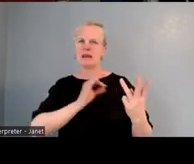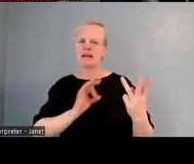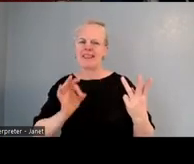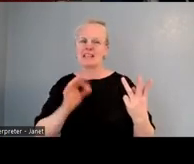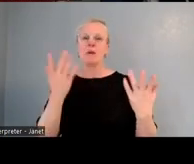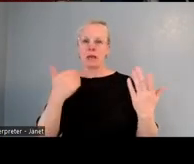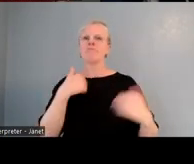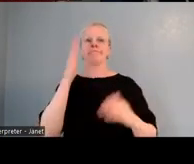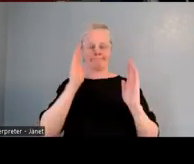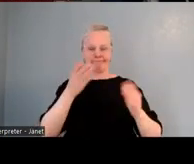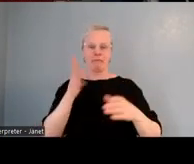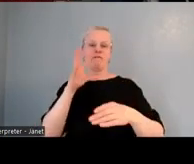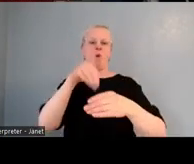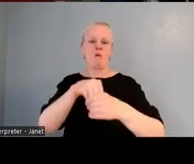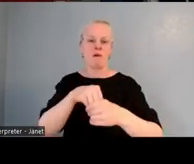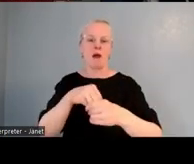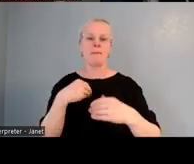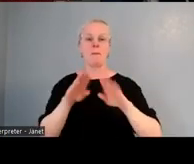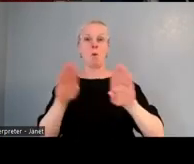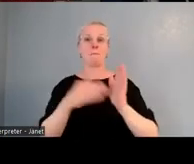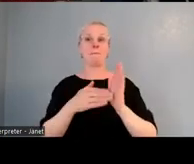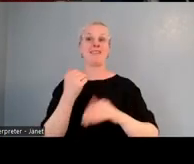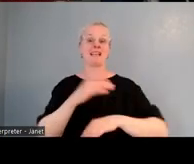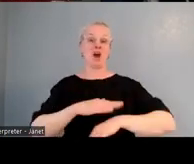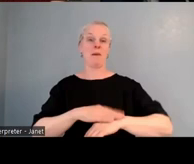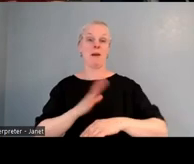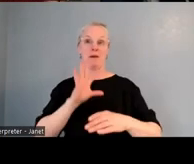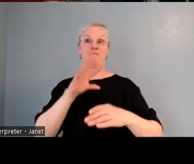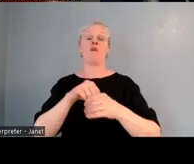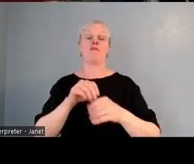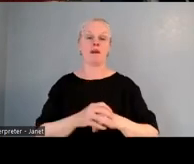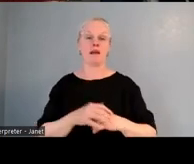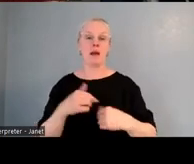and a board member at the time. And I remember thinking, "I really need this to work,"